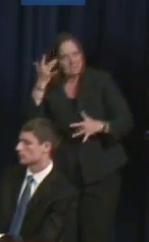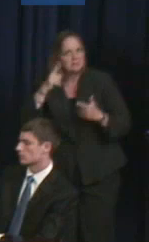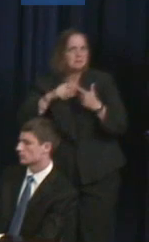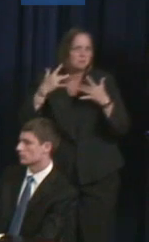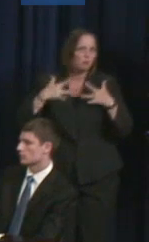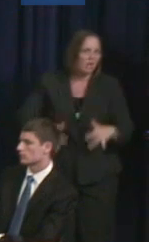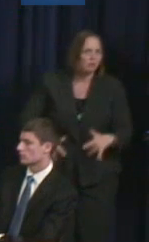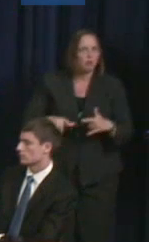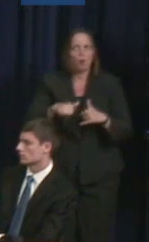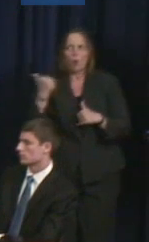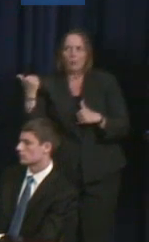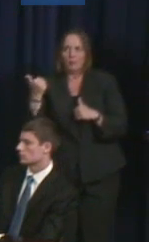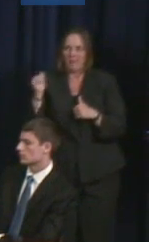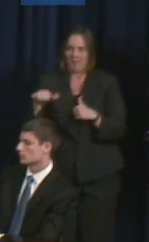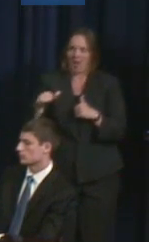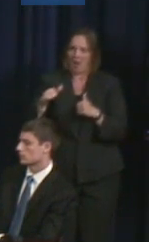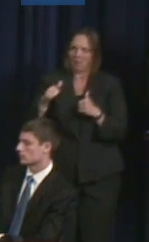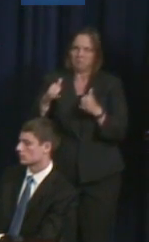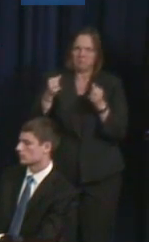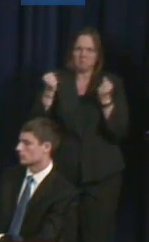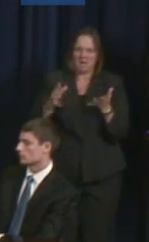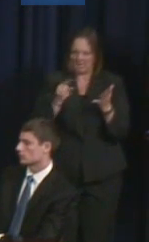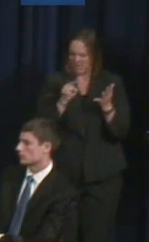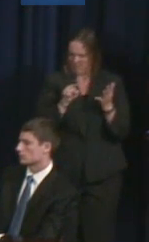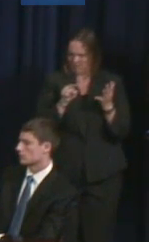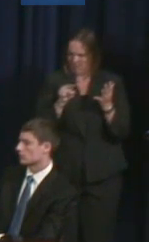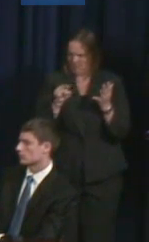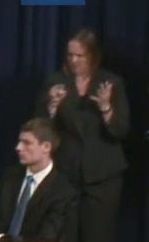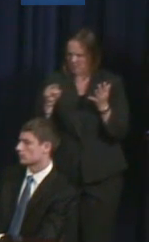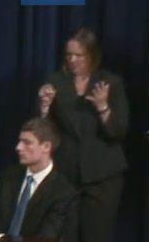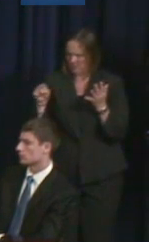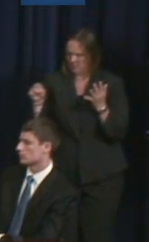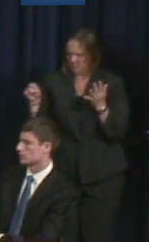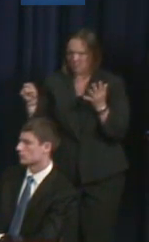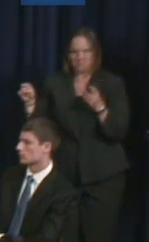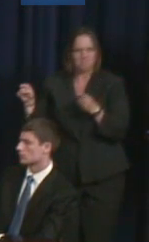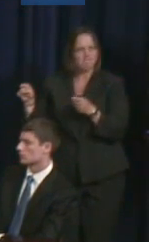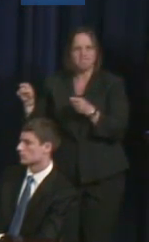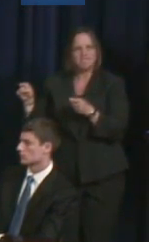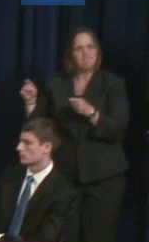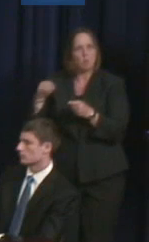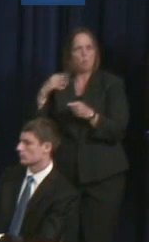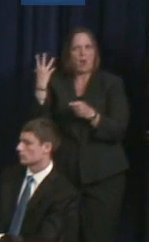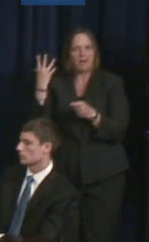disorders, as well as celebrities. And when I looked at those lists, it was overwhelmingly Caucasian individuals.